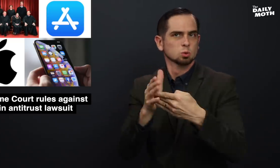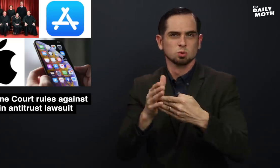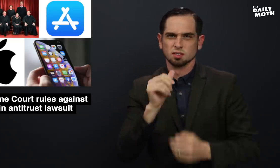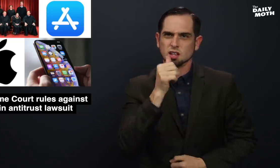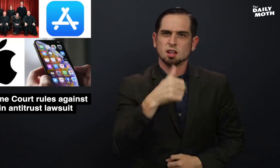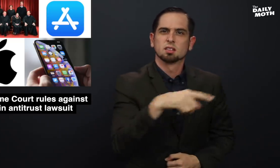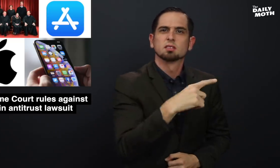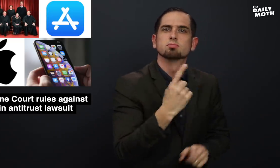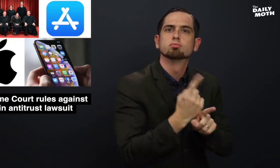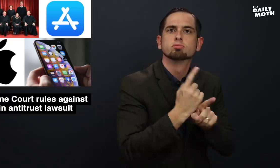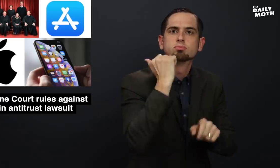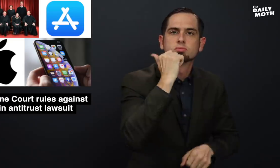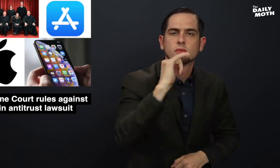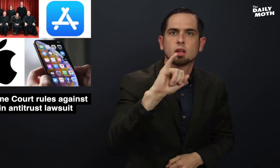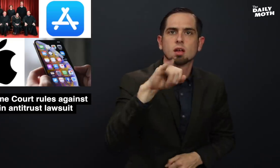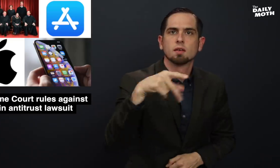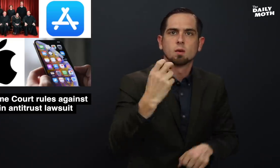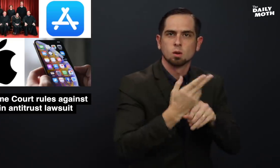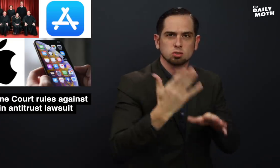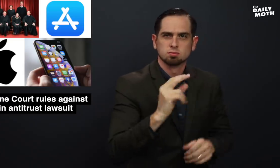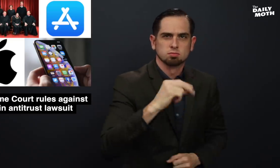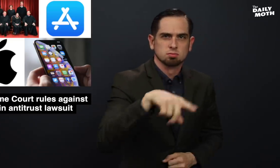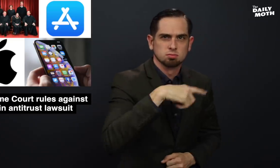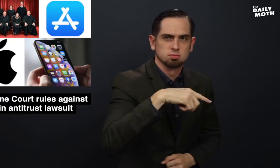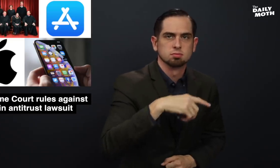for this reason, not iPhone users.